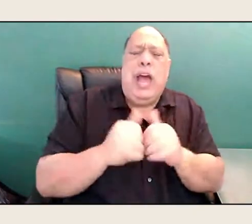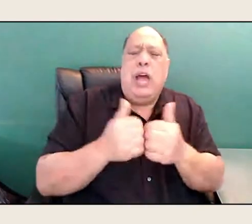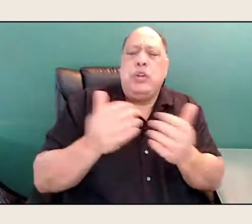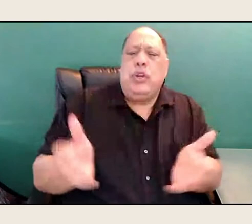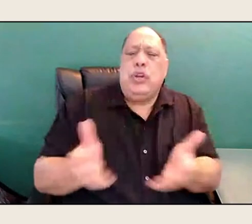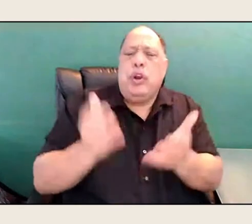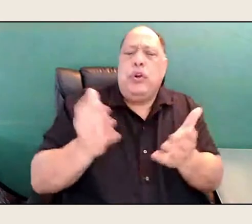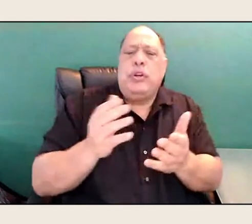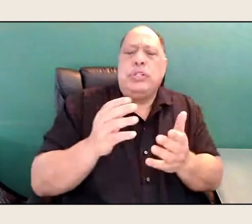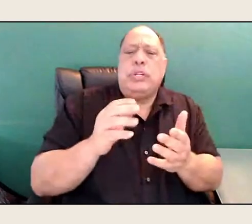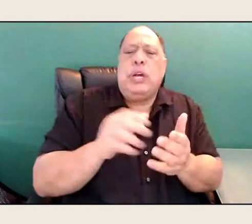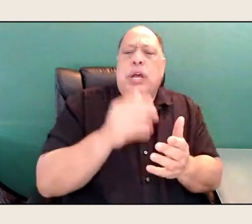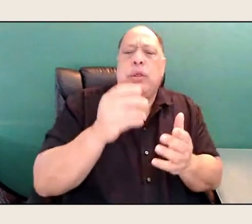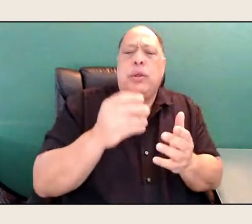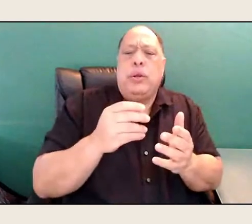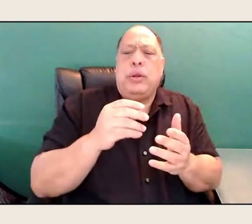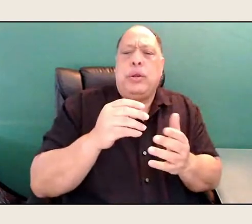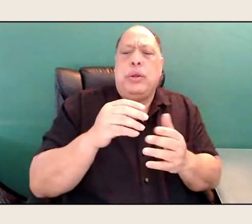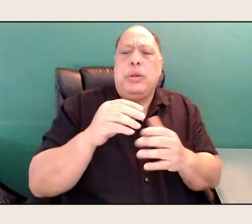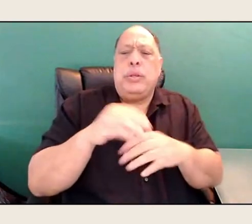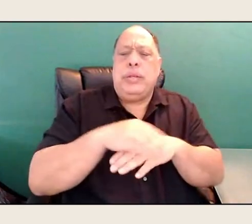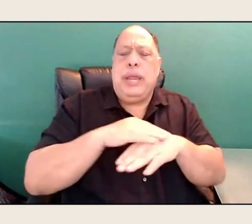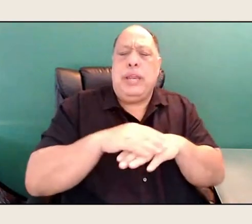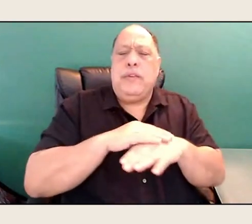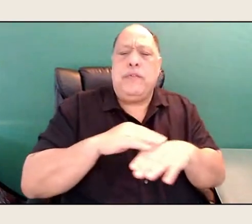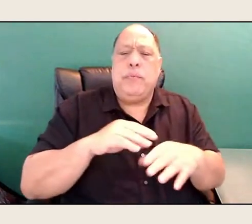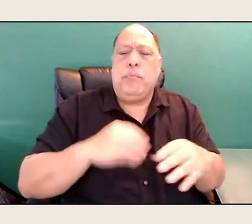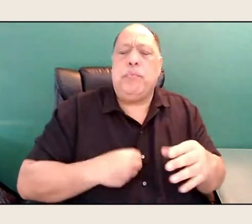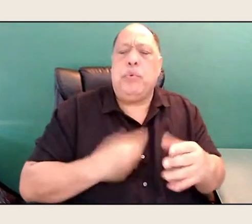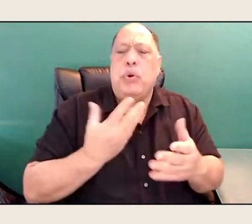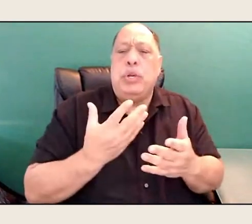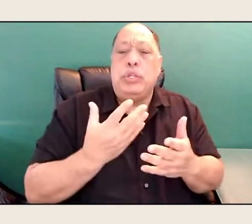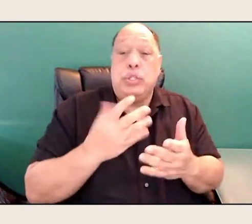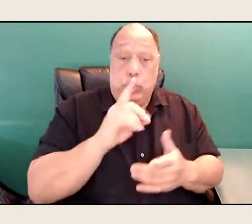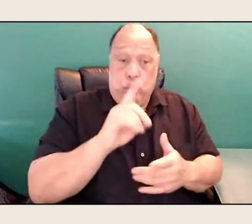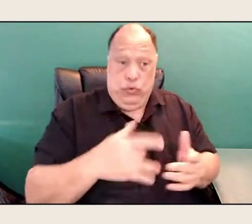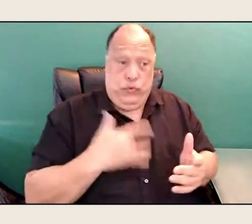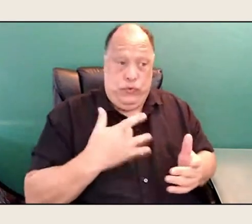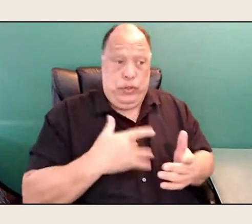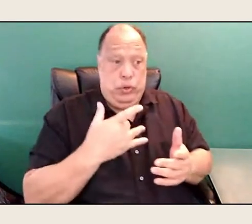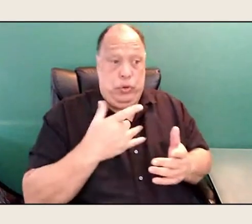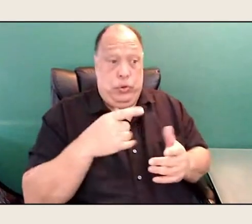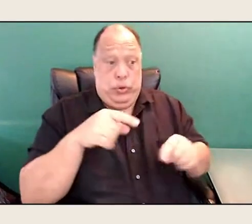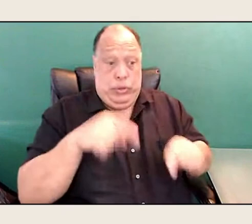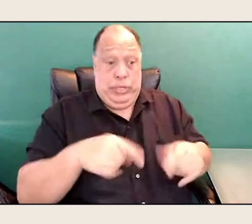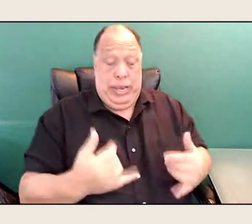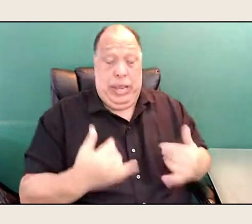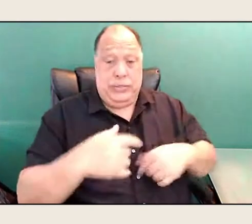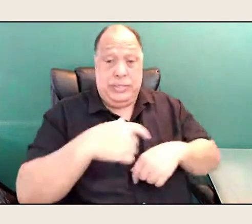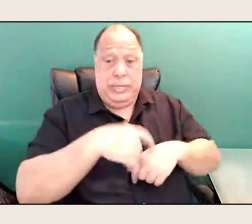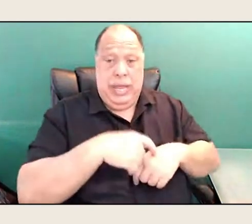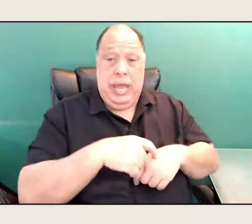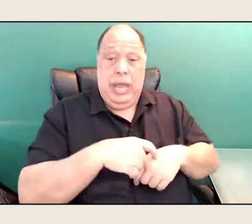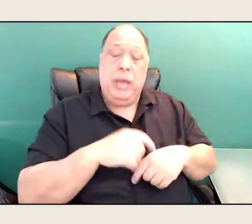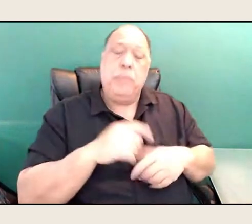are the prophets of our time? If not, what do you believe the role of a poet is? Toward themselves, toward their community,